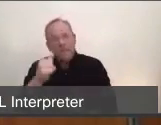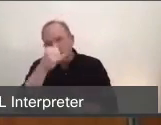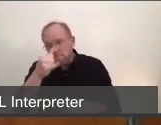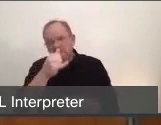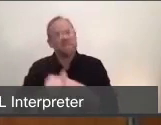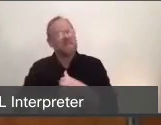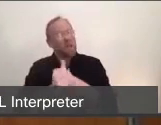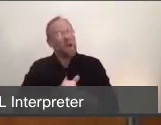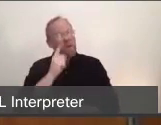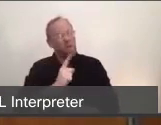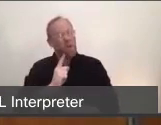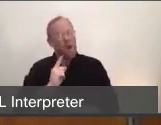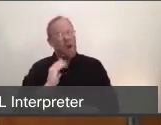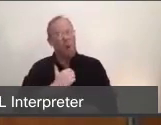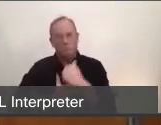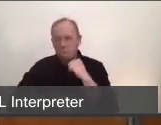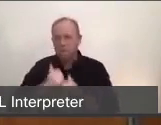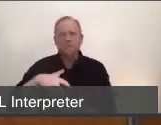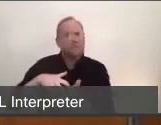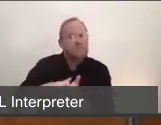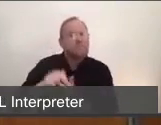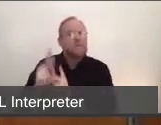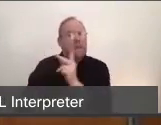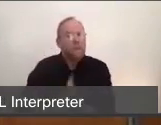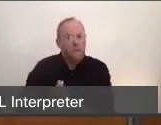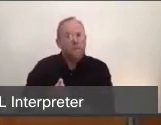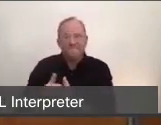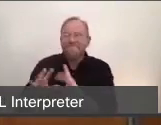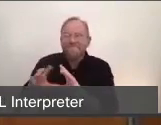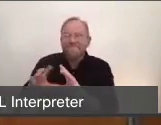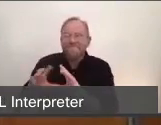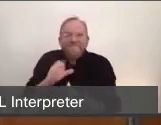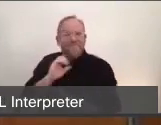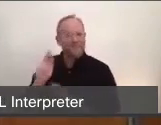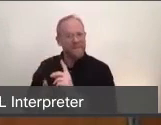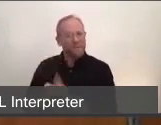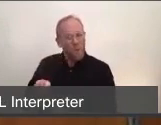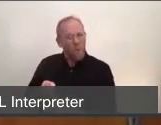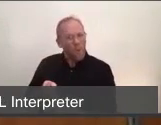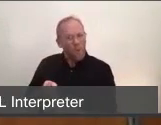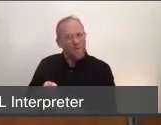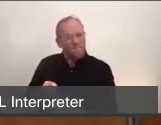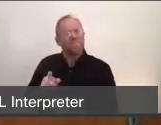for our elderly, for folks who are already at risk. To combat it, we're using the one tool